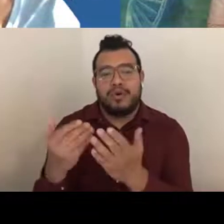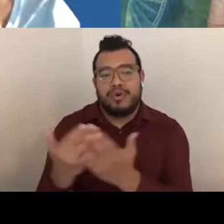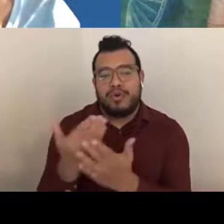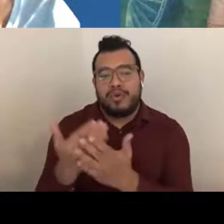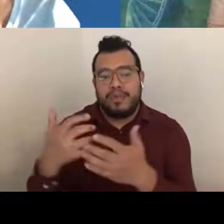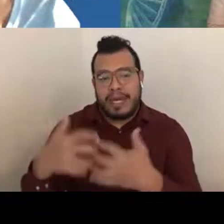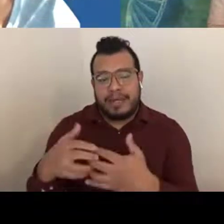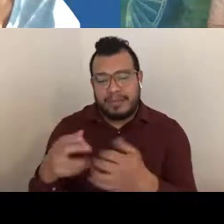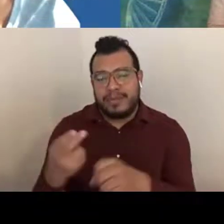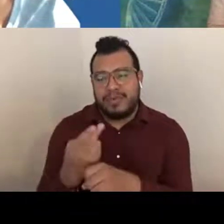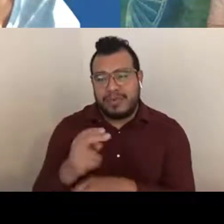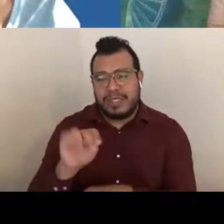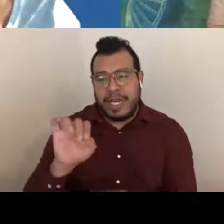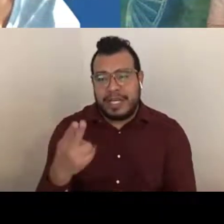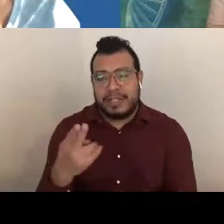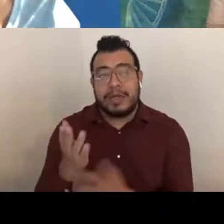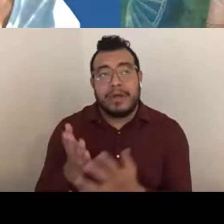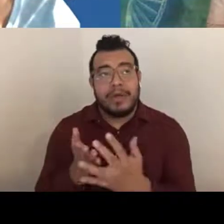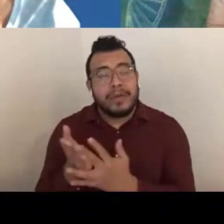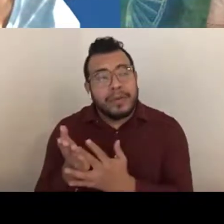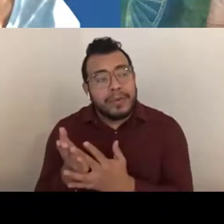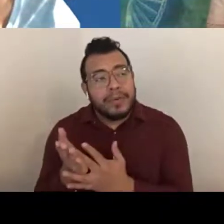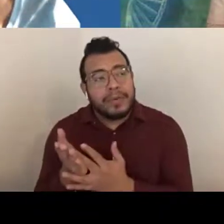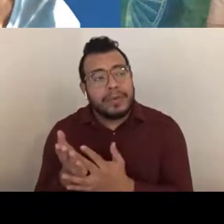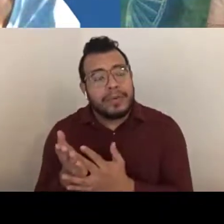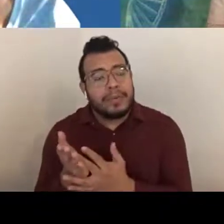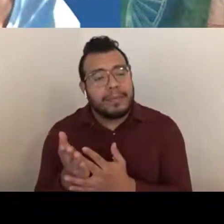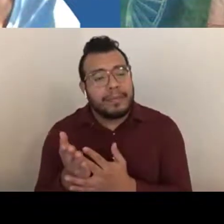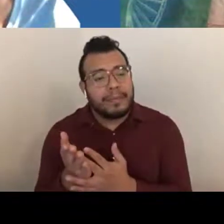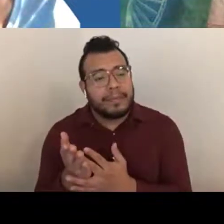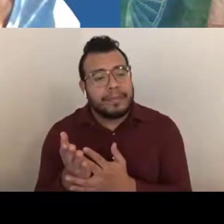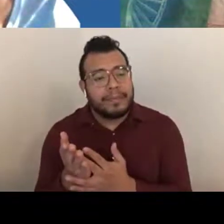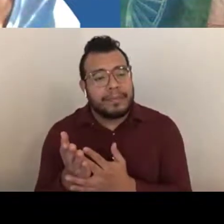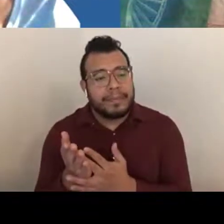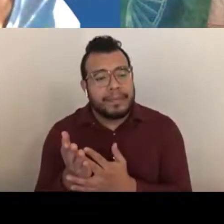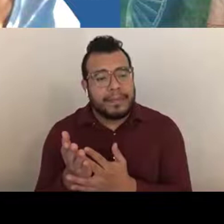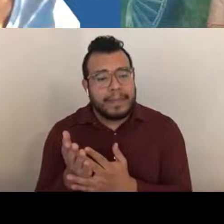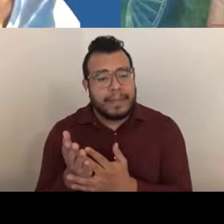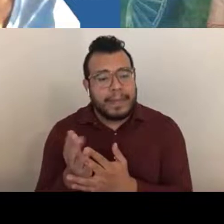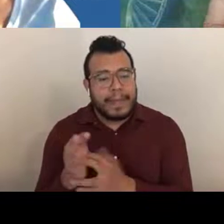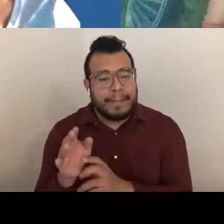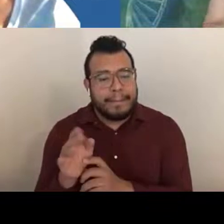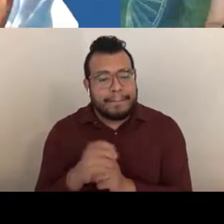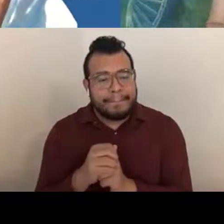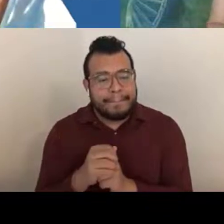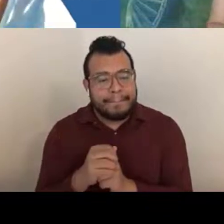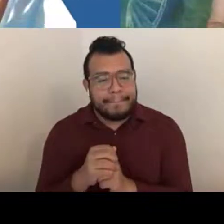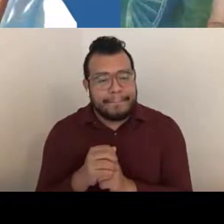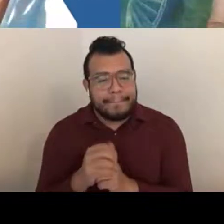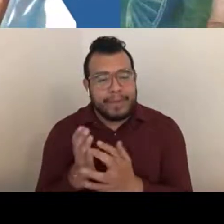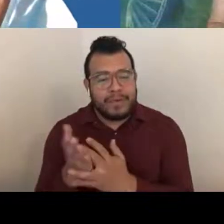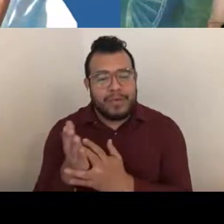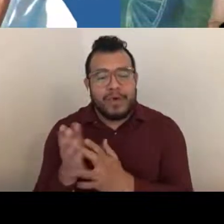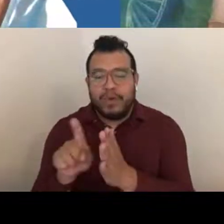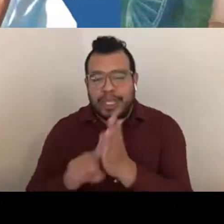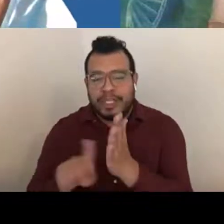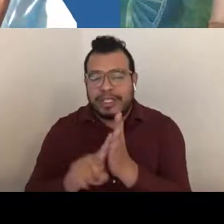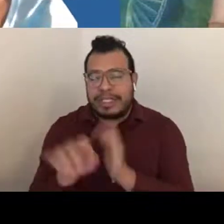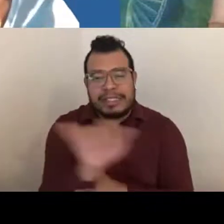which comes through a research .. . It's similar to an FOA, it's just slightly different,